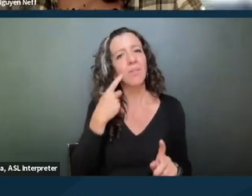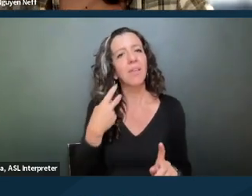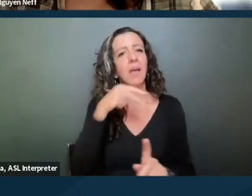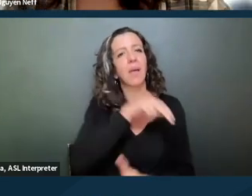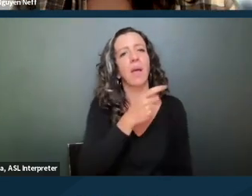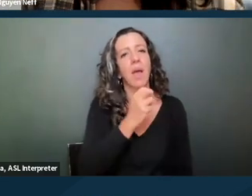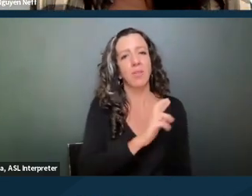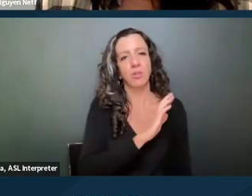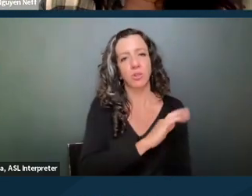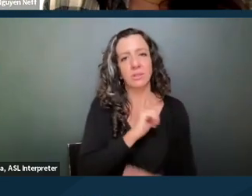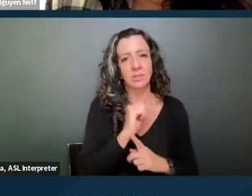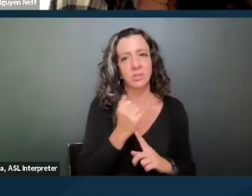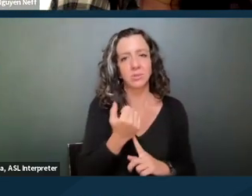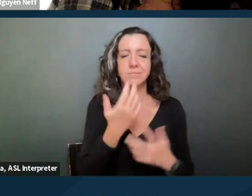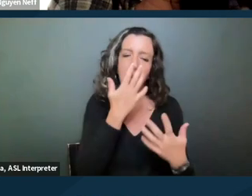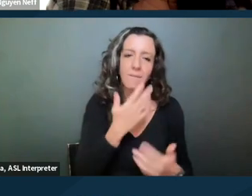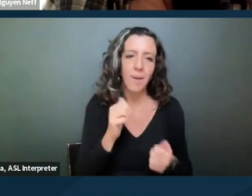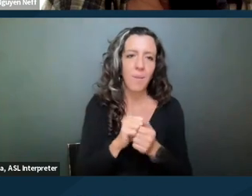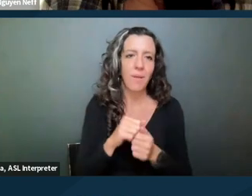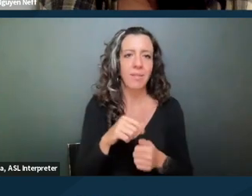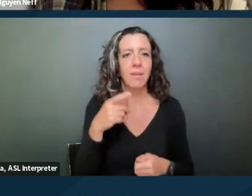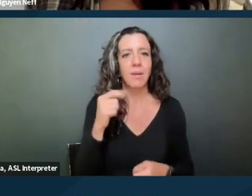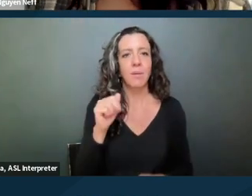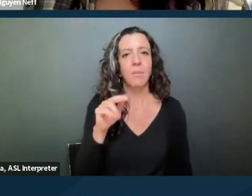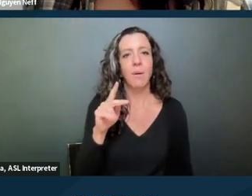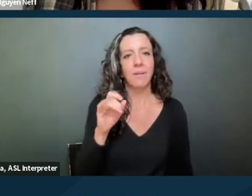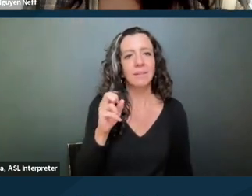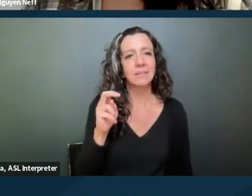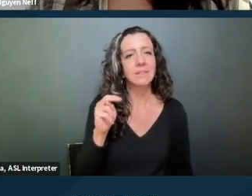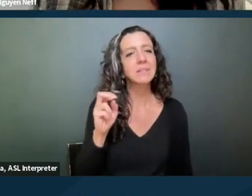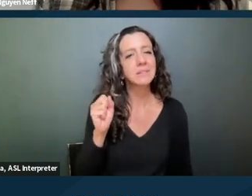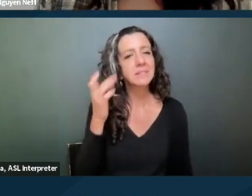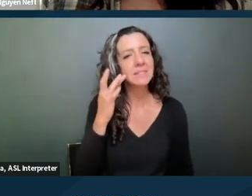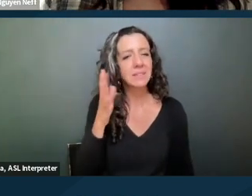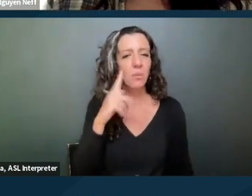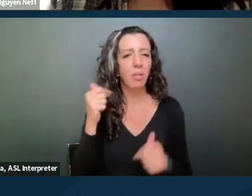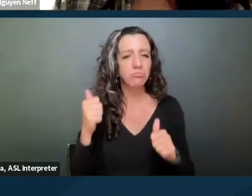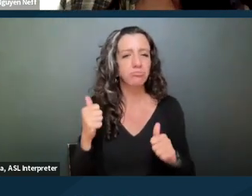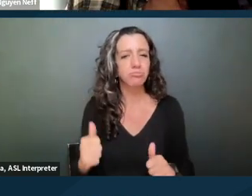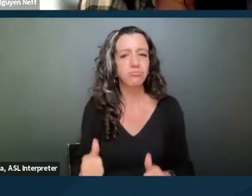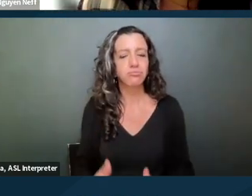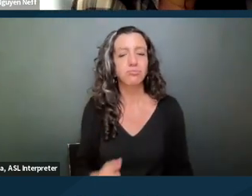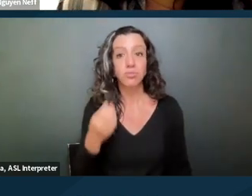and unfortunately with Parkinson's it's a, you get worse over time. So she might not have needed a reasonable accommodation